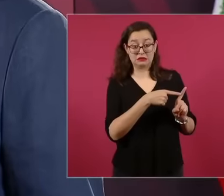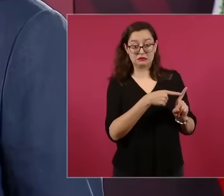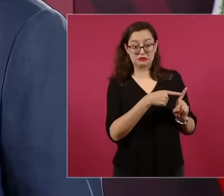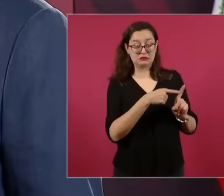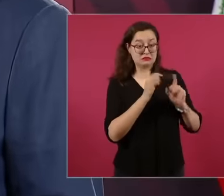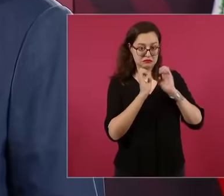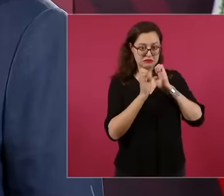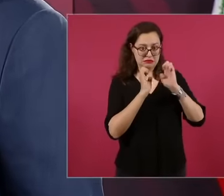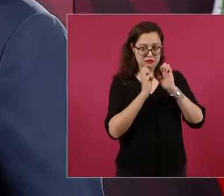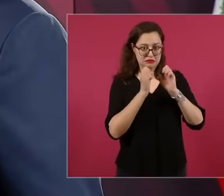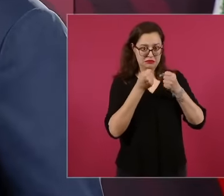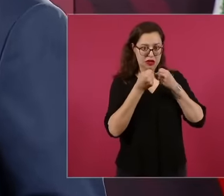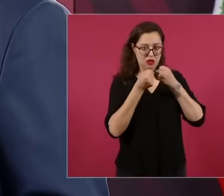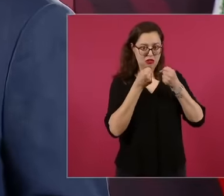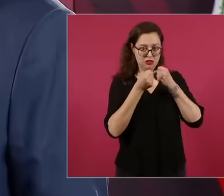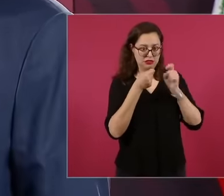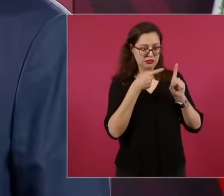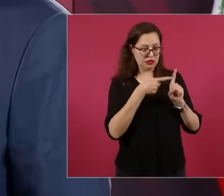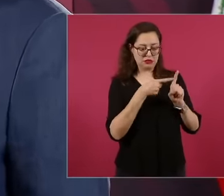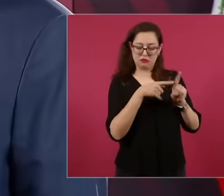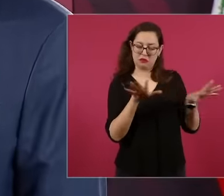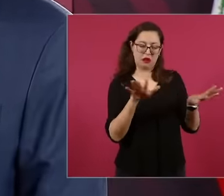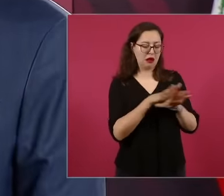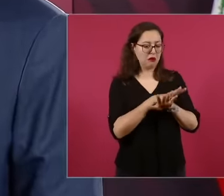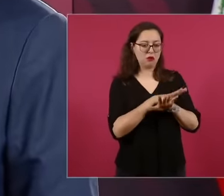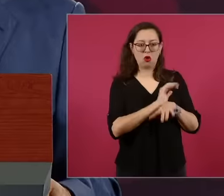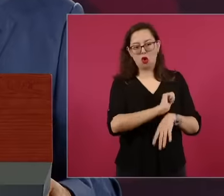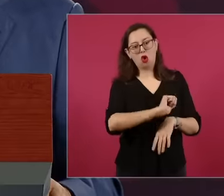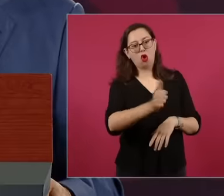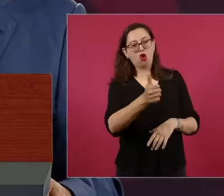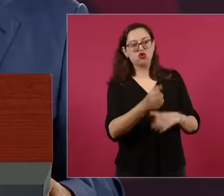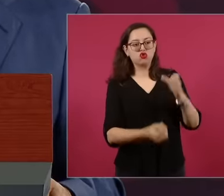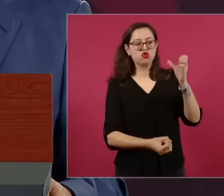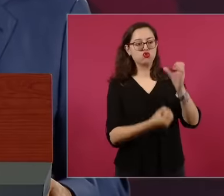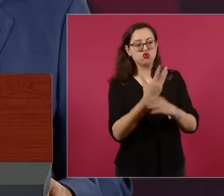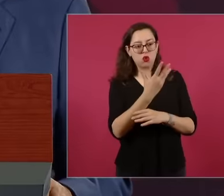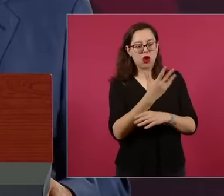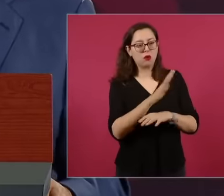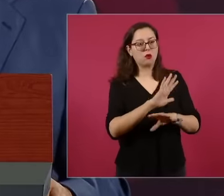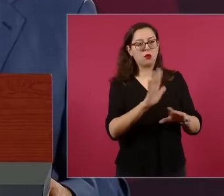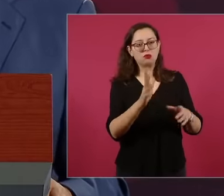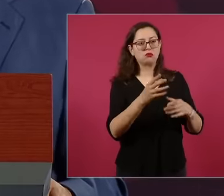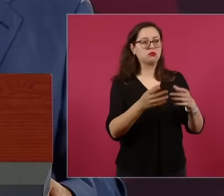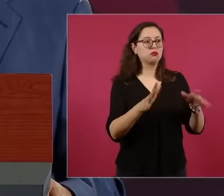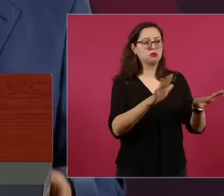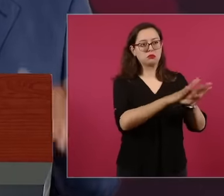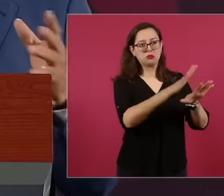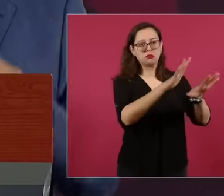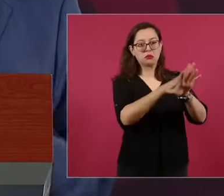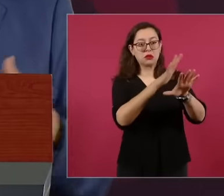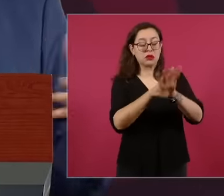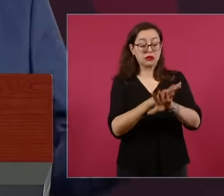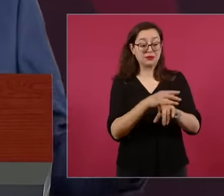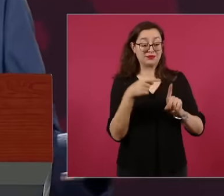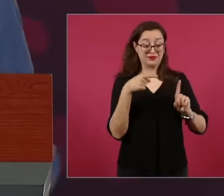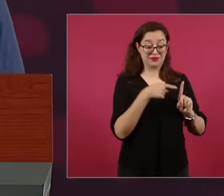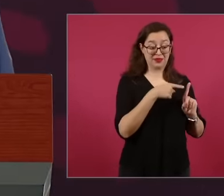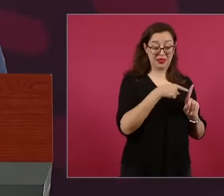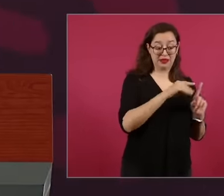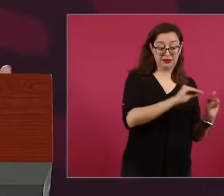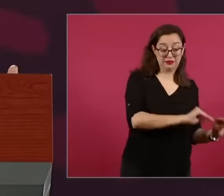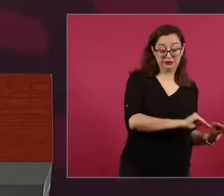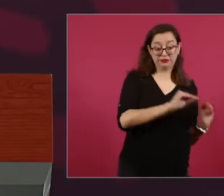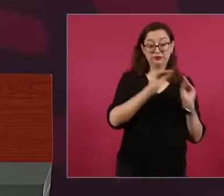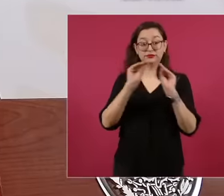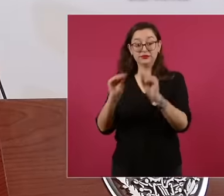well the changes come and He goes to Radio Centro and has a radio program and